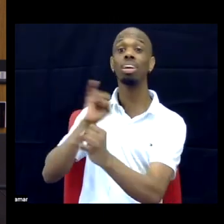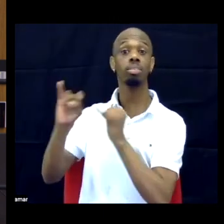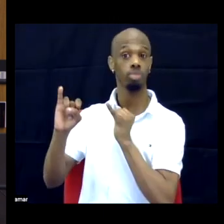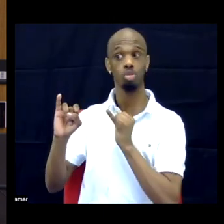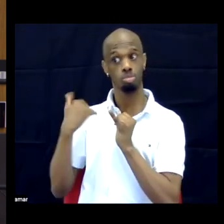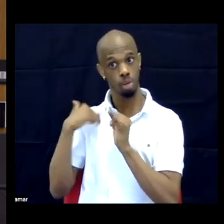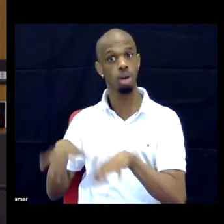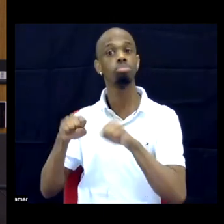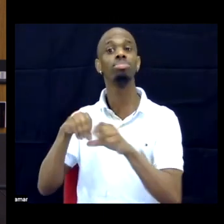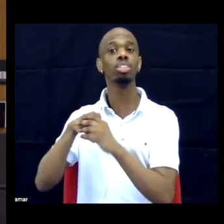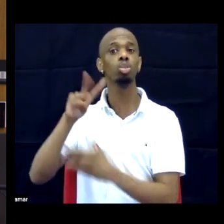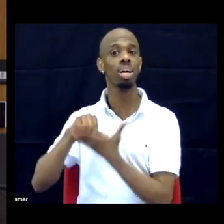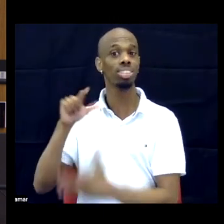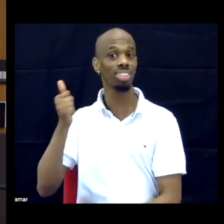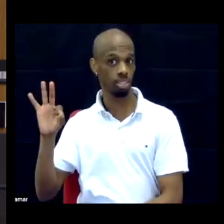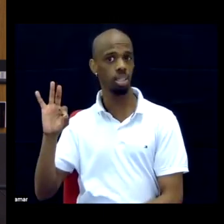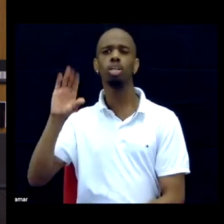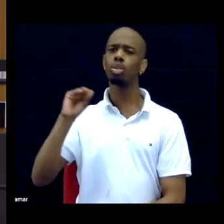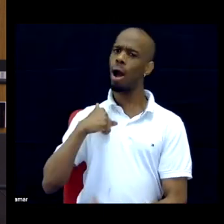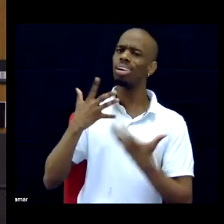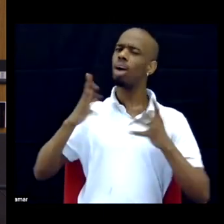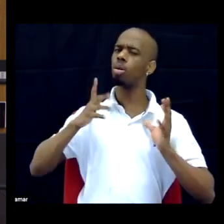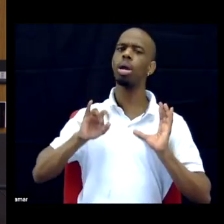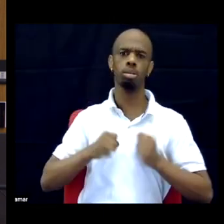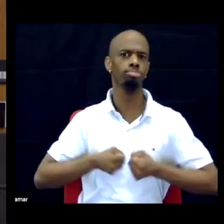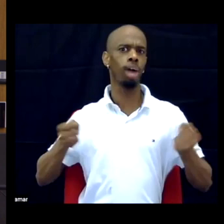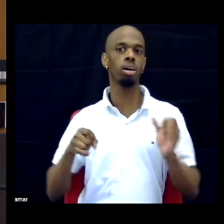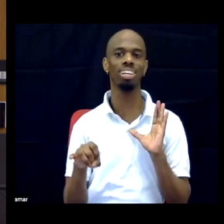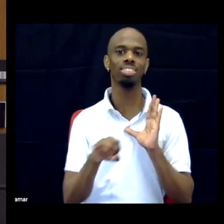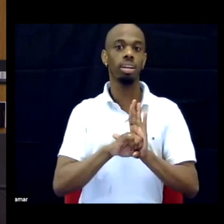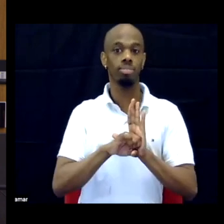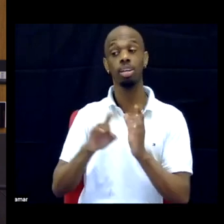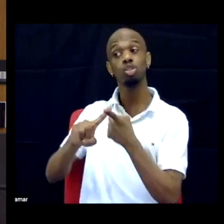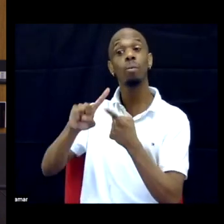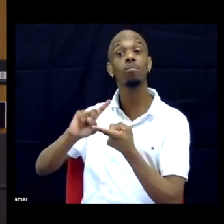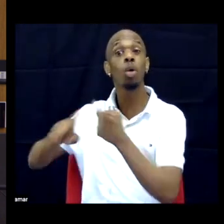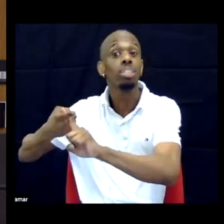And I was already identifying as disabled to friends, but I wasn't really public about it.